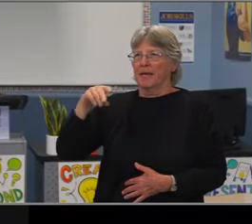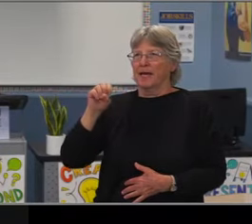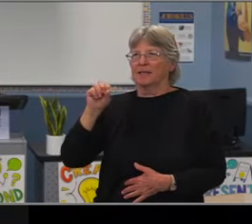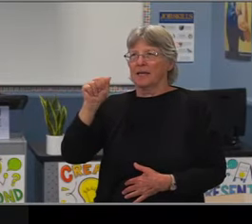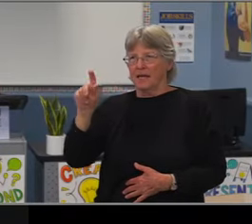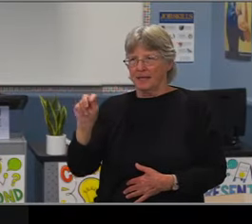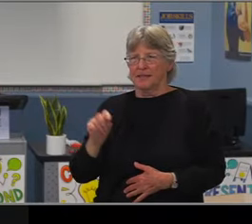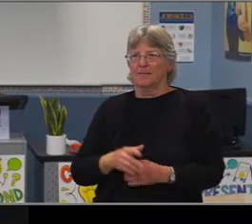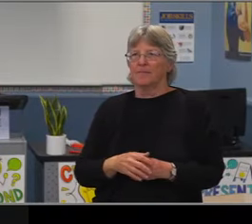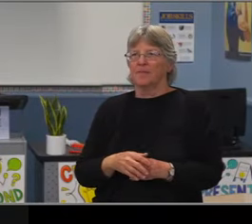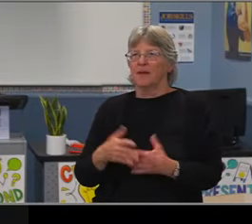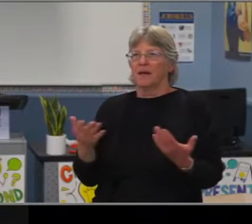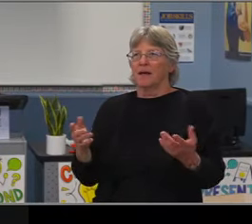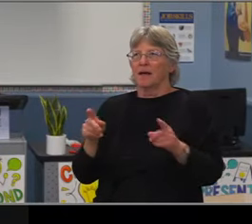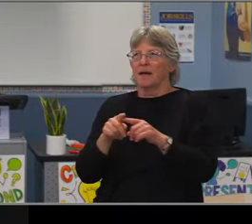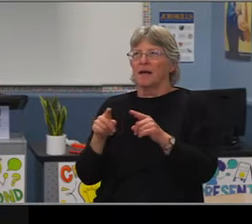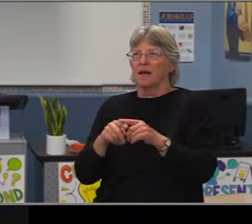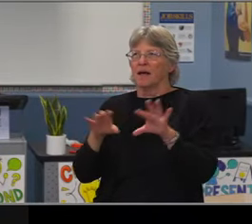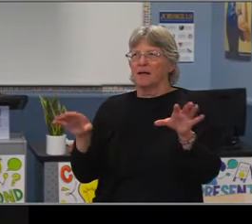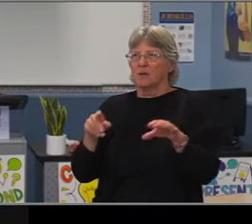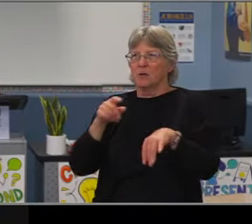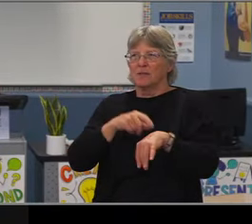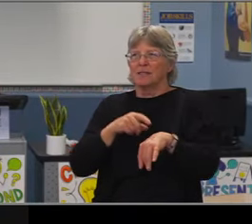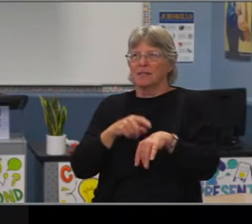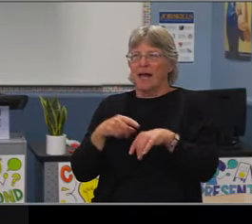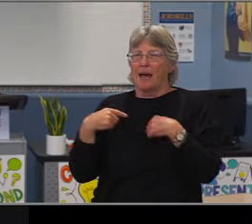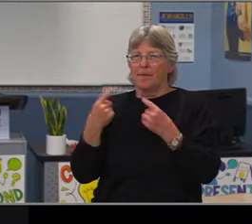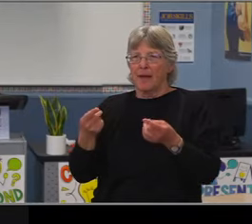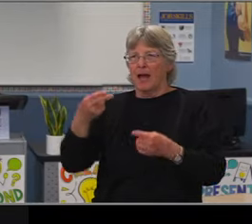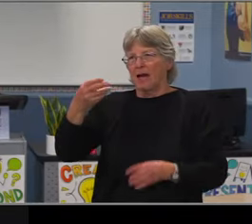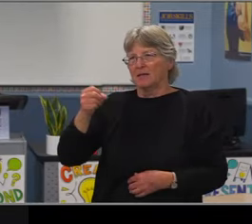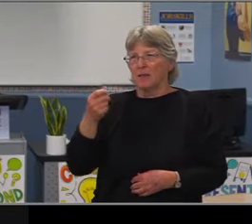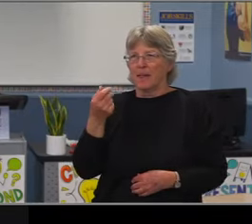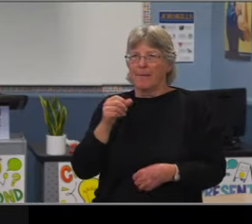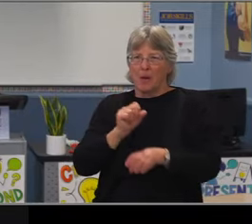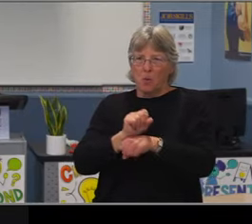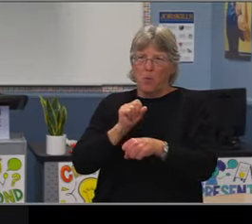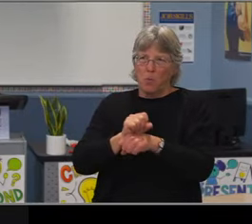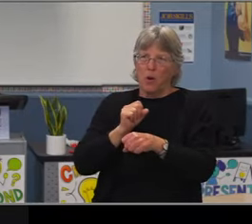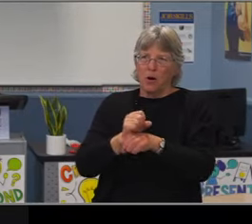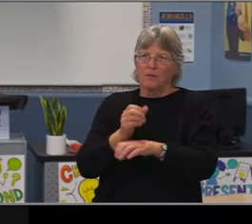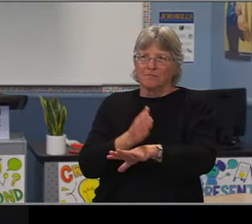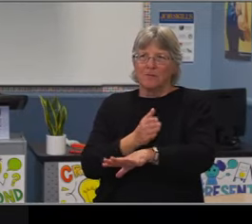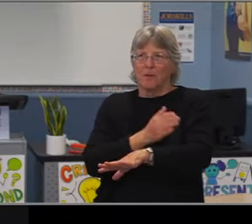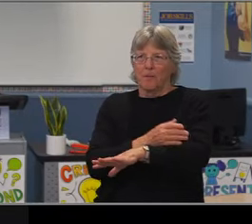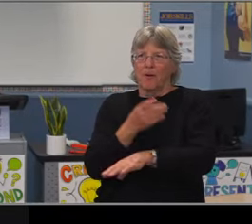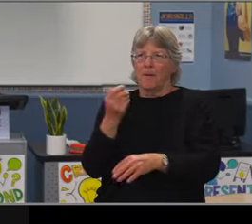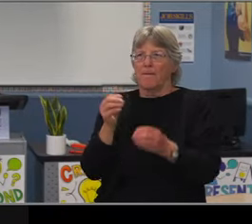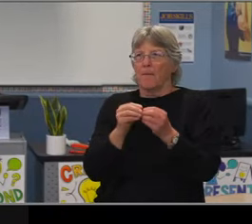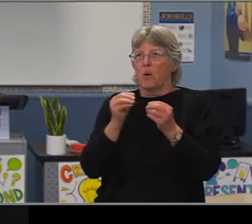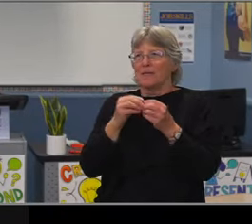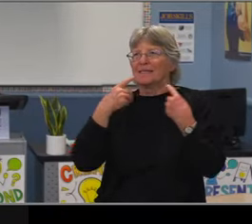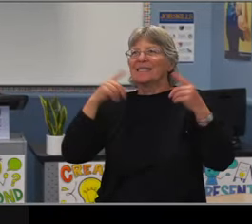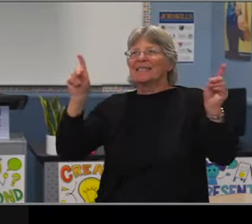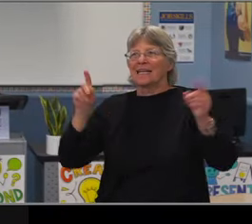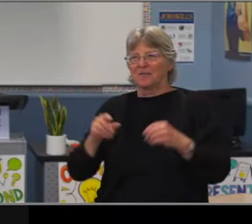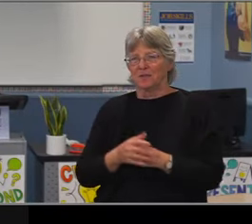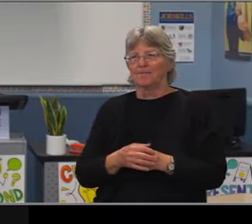versus our non-LatinX students, which is again, a very positive piece of data. That's something that's good. We don't wanna see big disparities in attendance rates across sub groups.